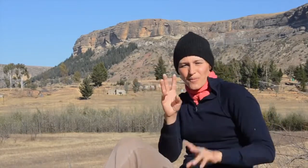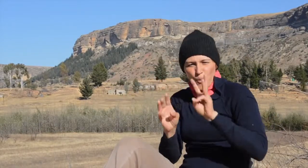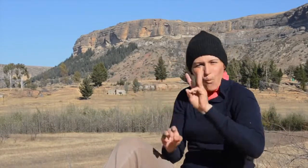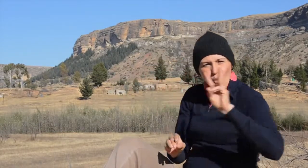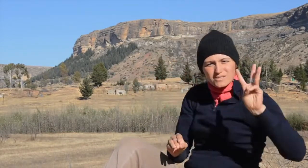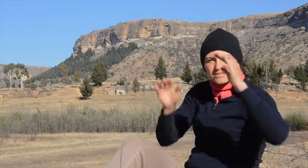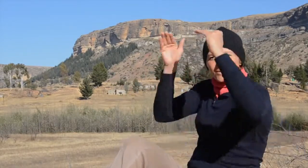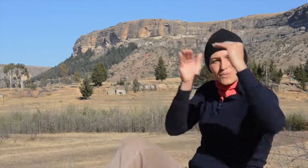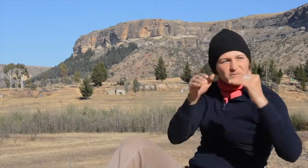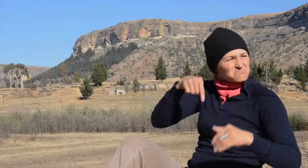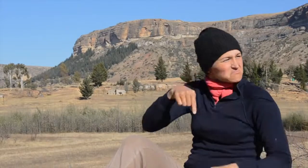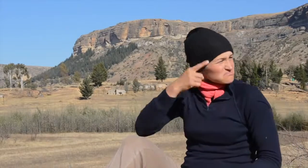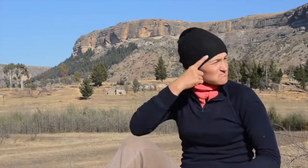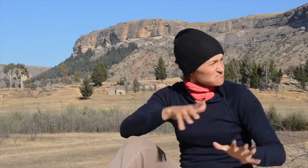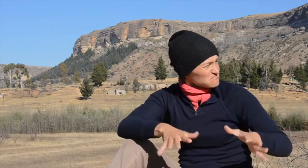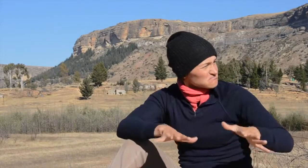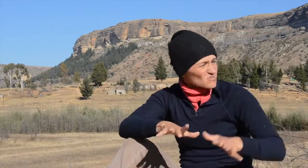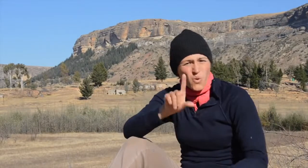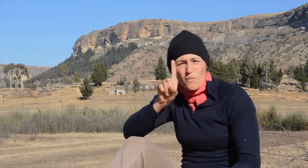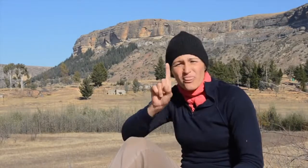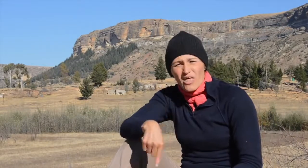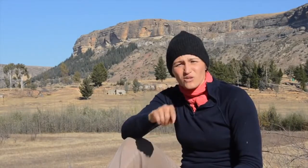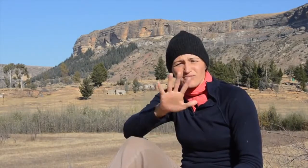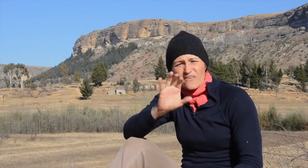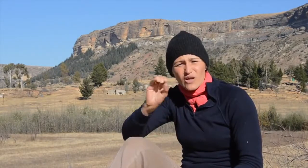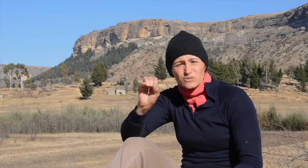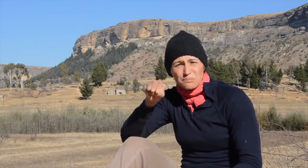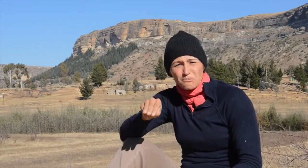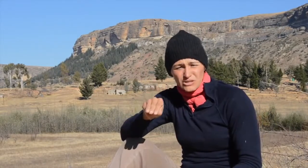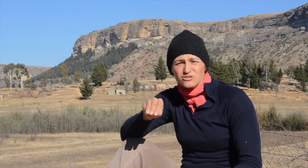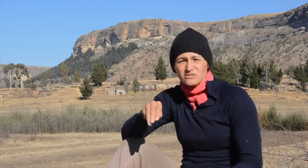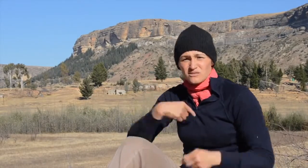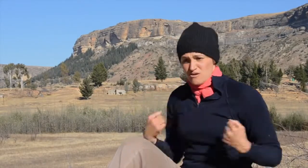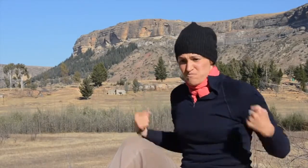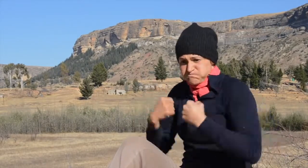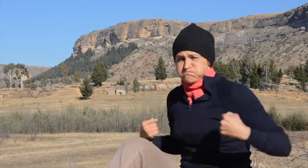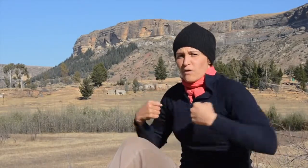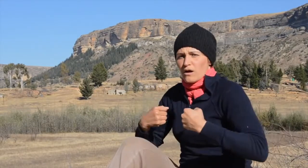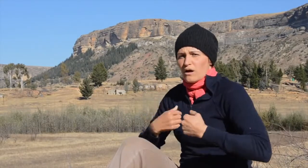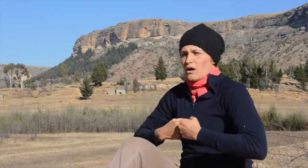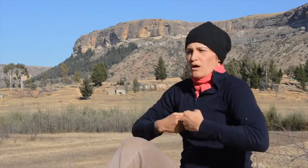is really cold. We are now at the western part of Lesotho, at approximately 1,500m.